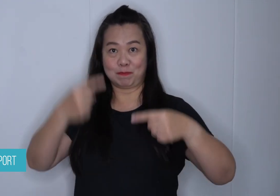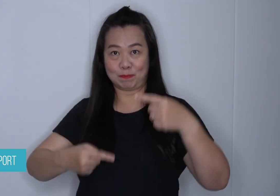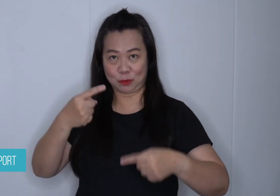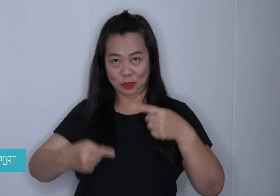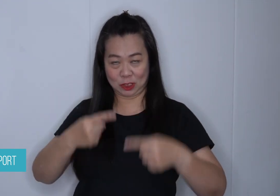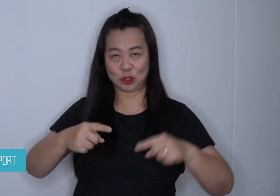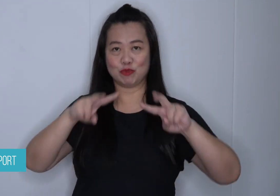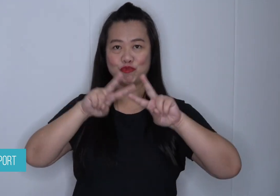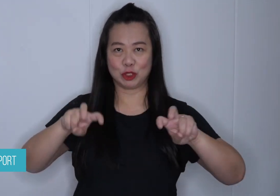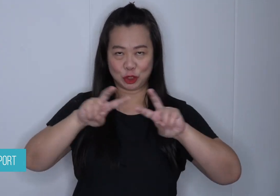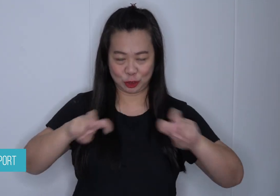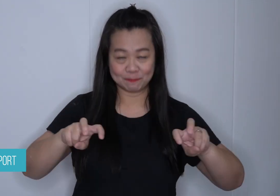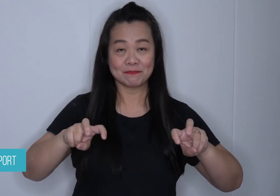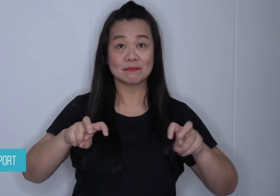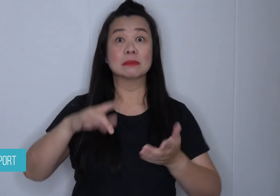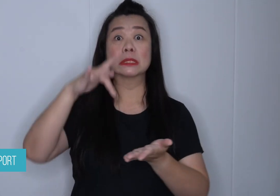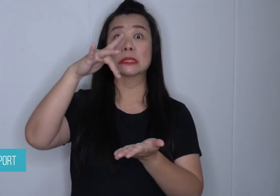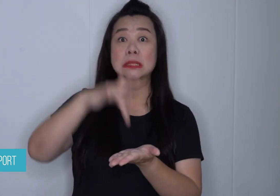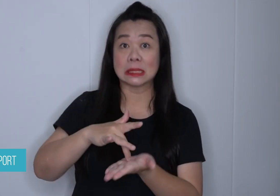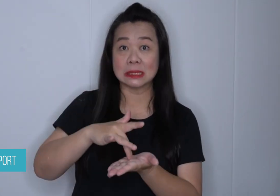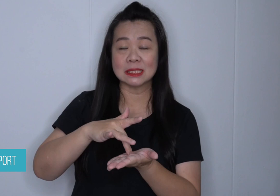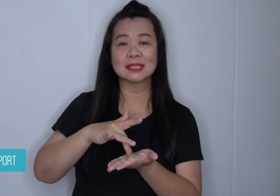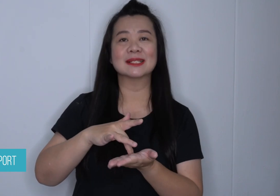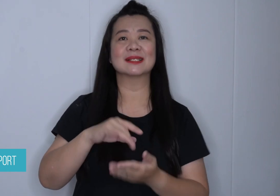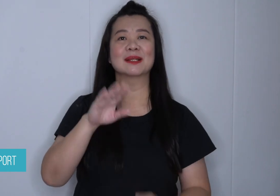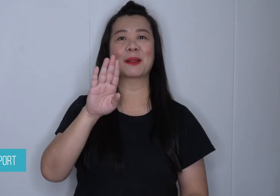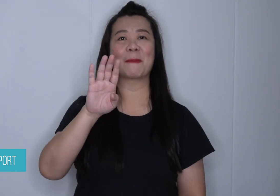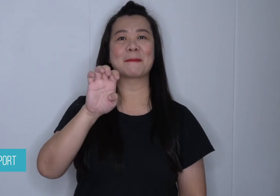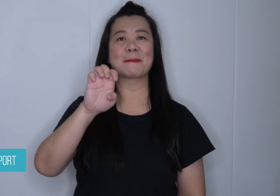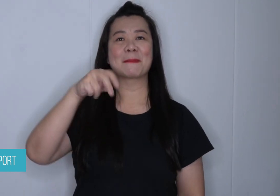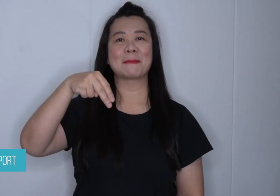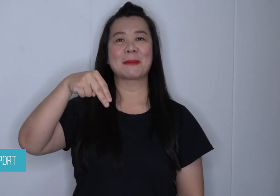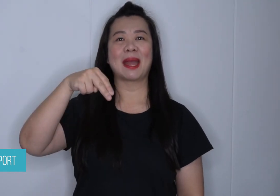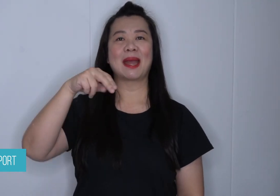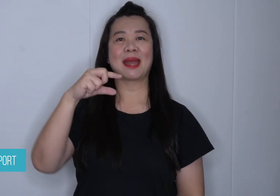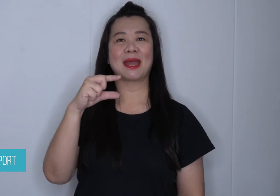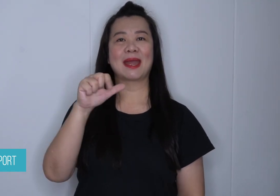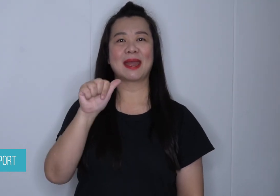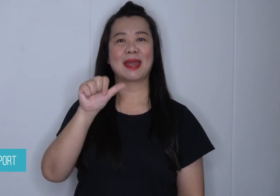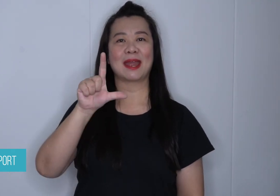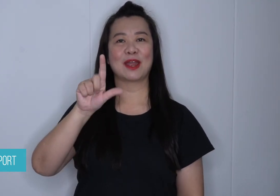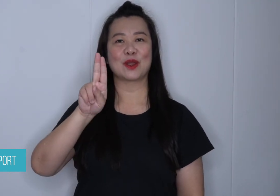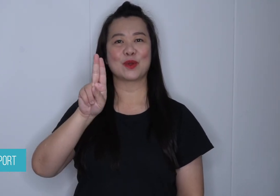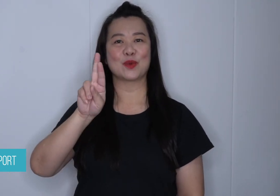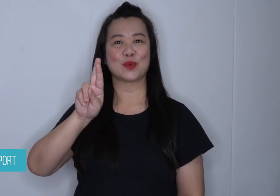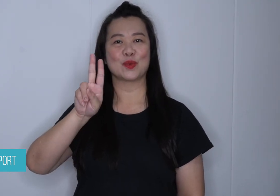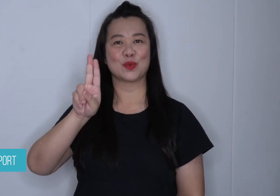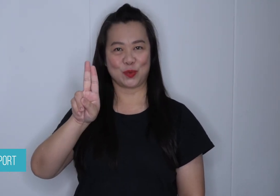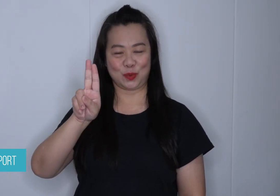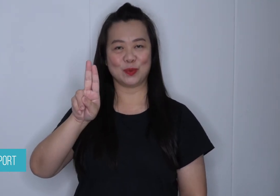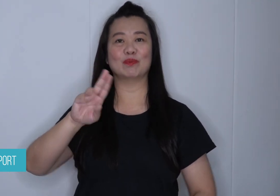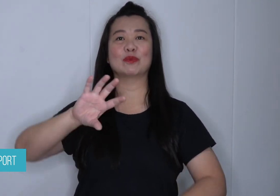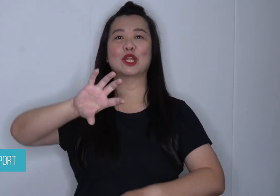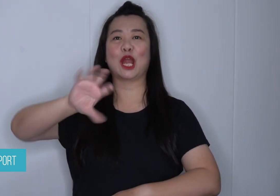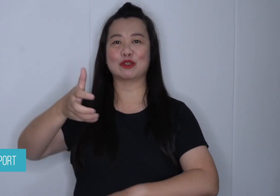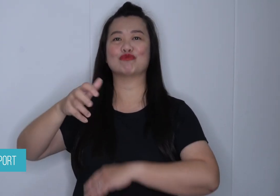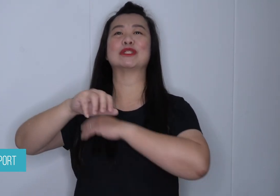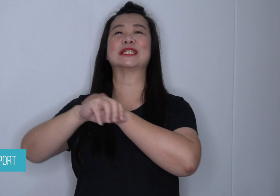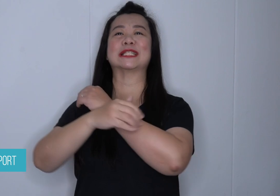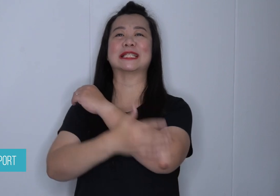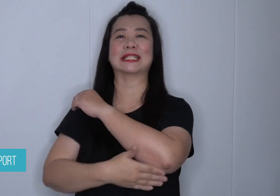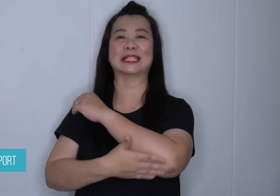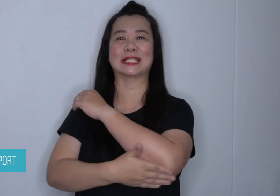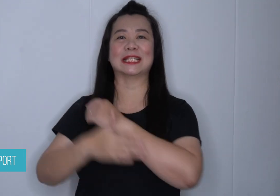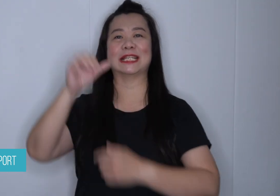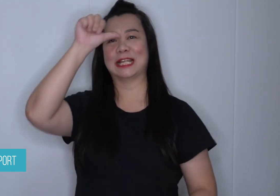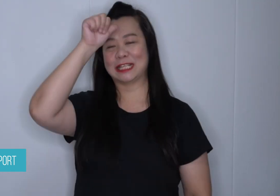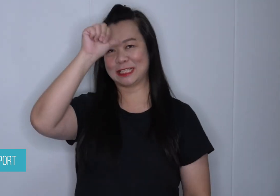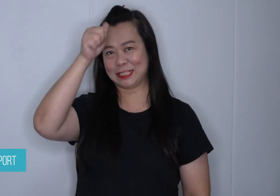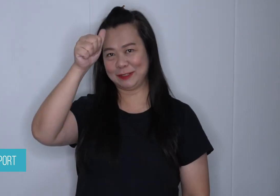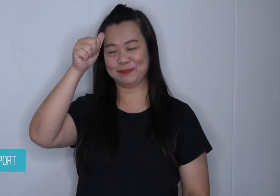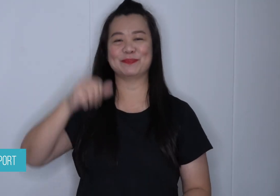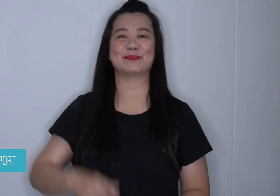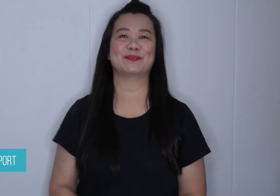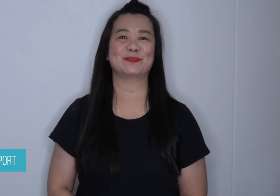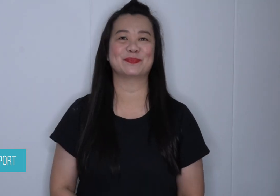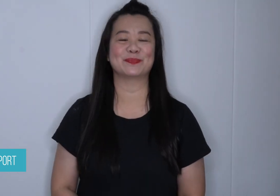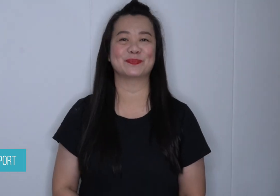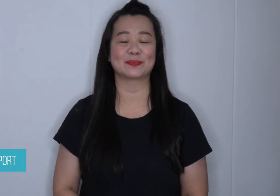for Law and Policy Research in Bengaluru, India.